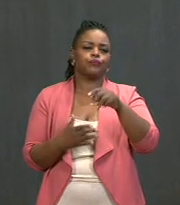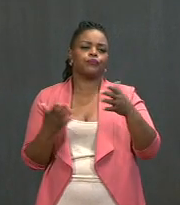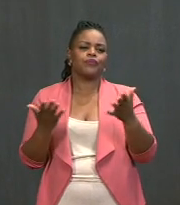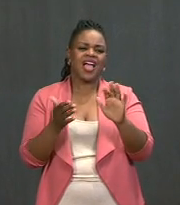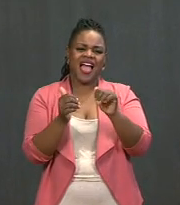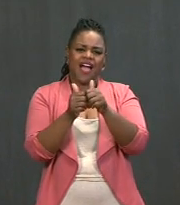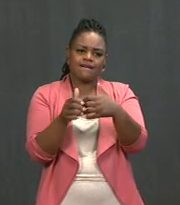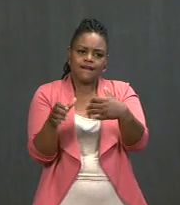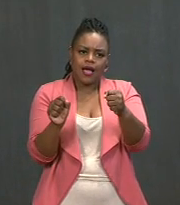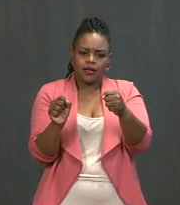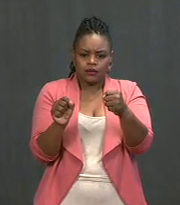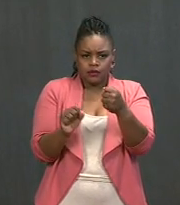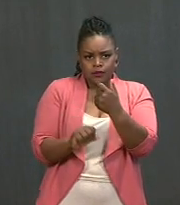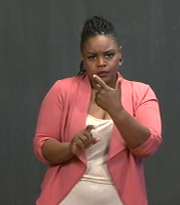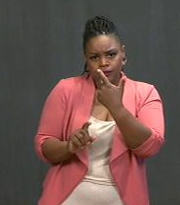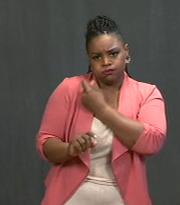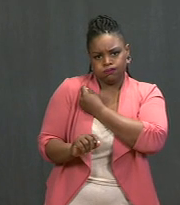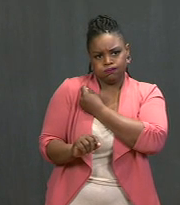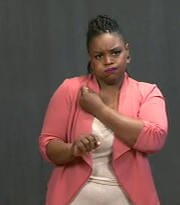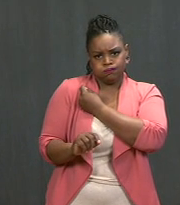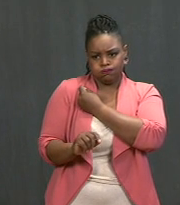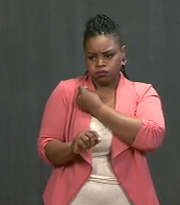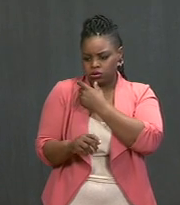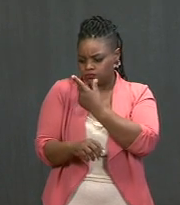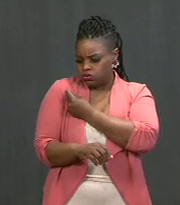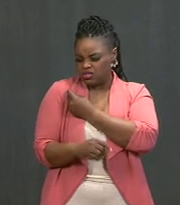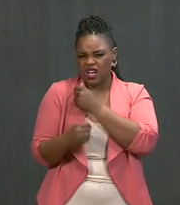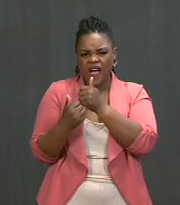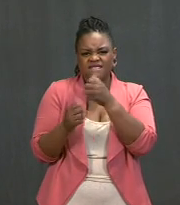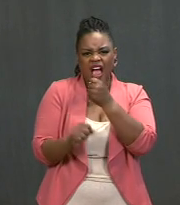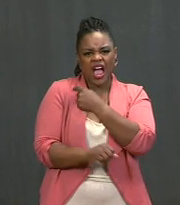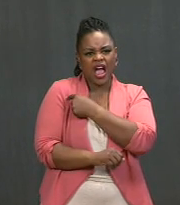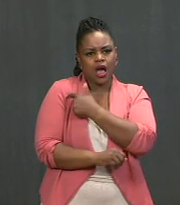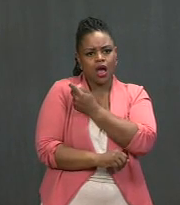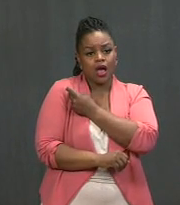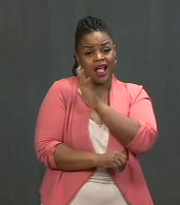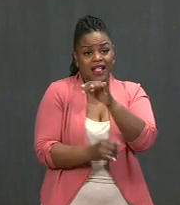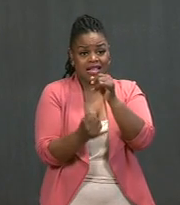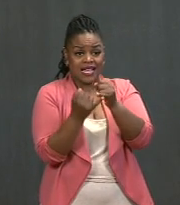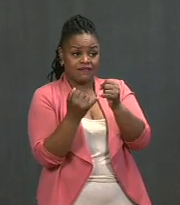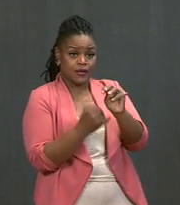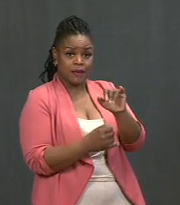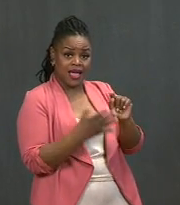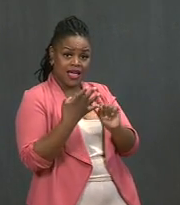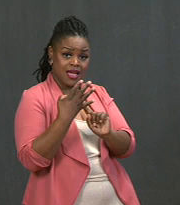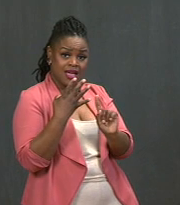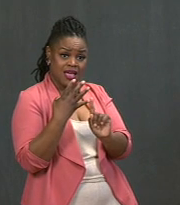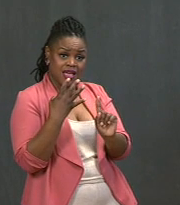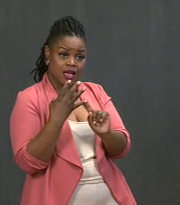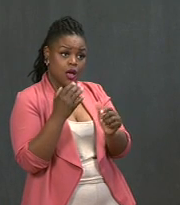in people's arms. Well, by the end of May, the vast majority of adult Americans